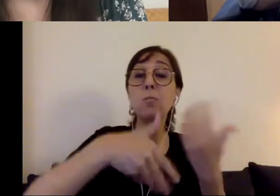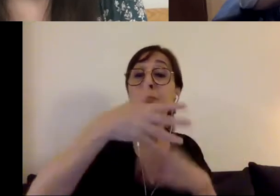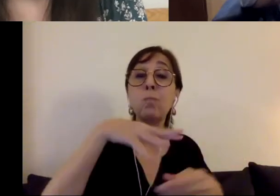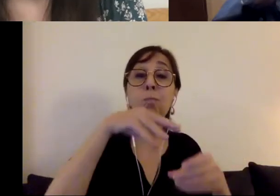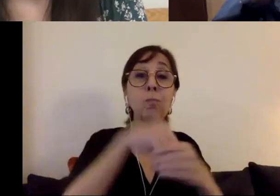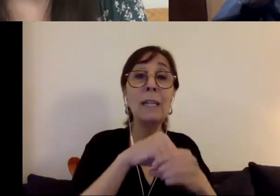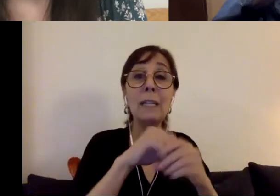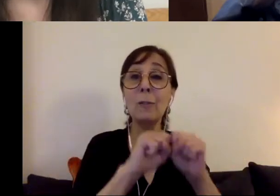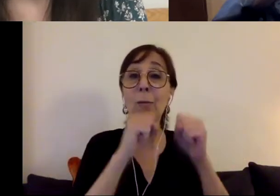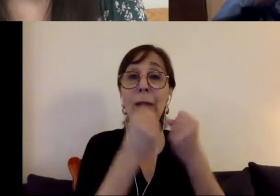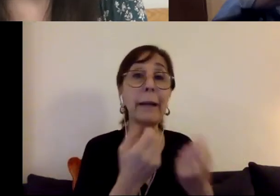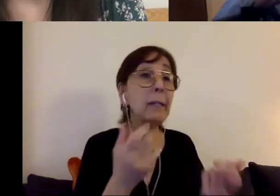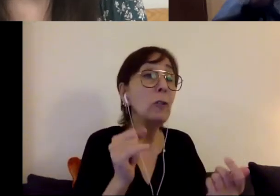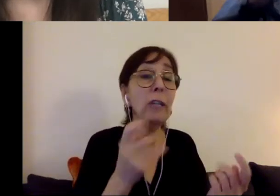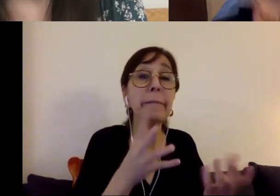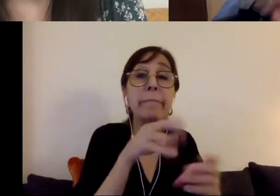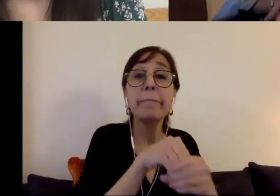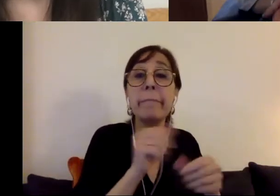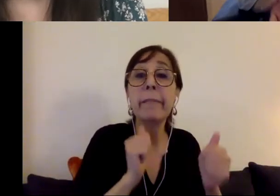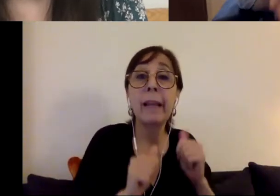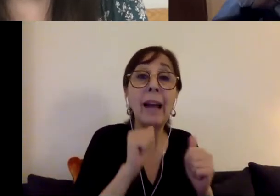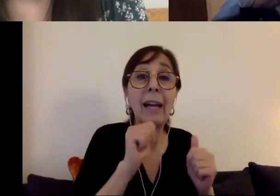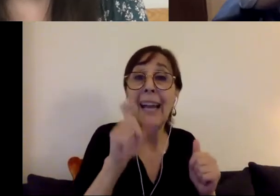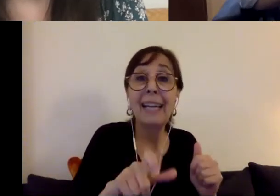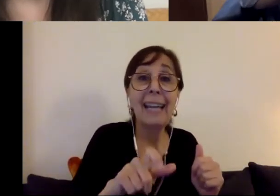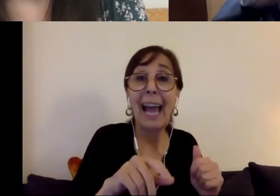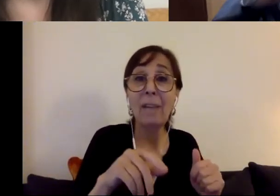You don't have to be playing a disabled role. You don't have to be